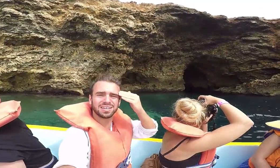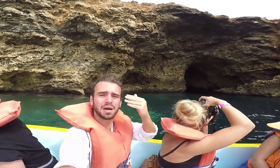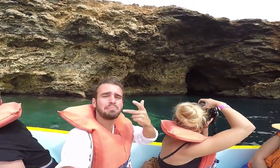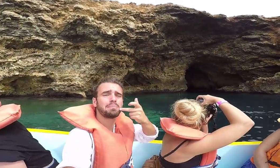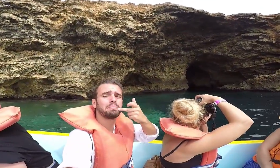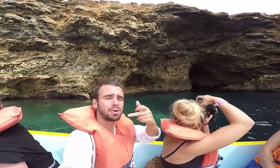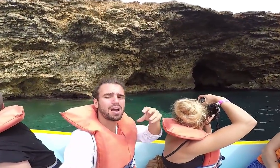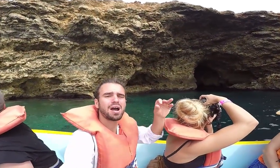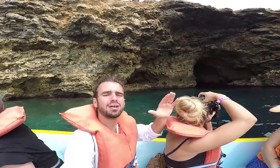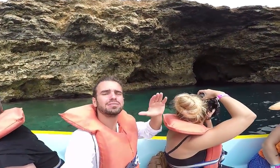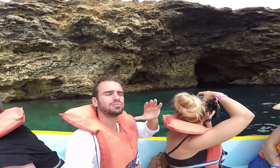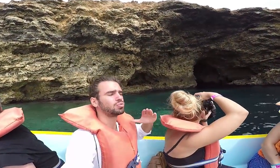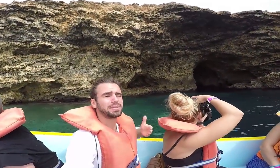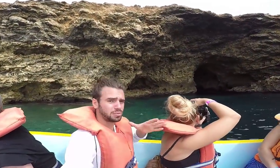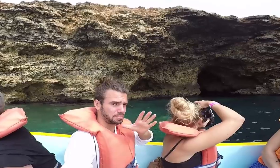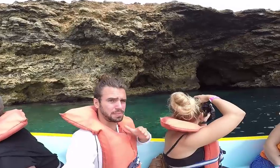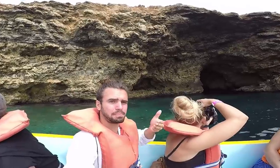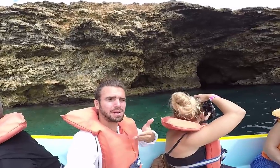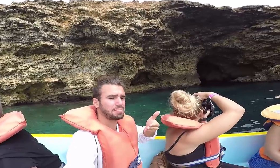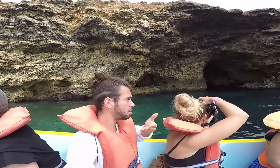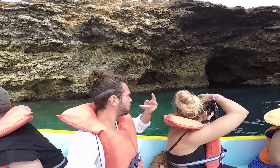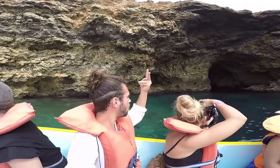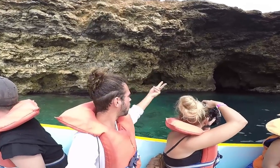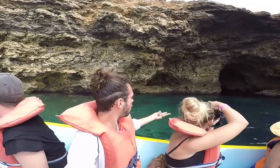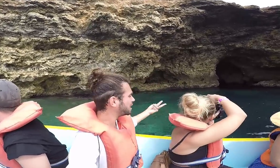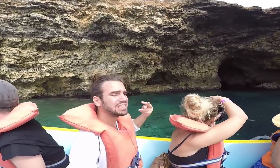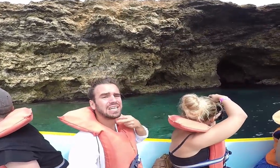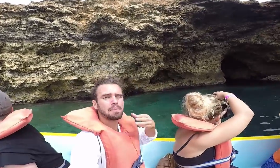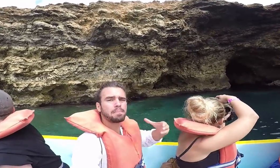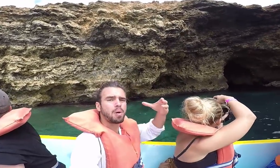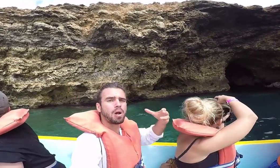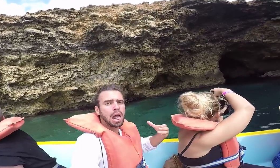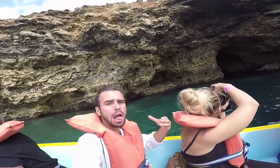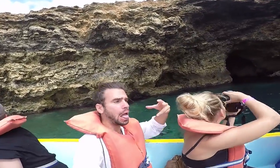That's where popeye's woman and baby got kidnapped.